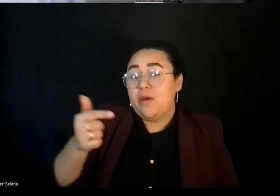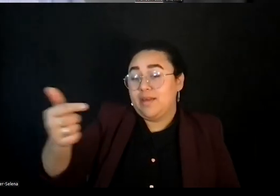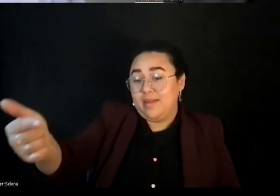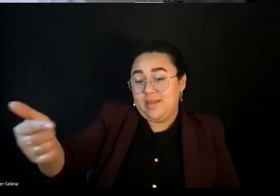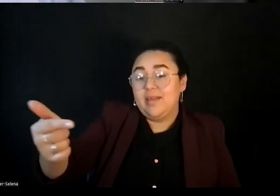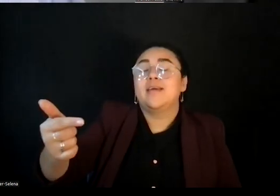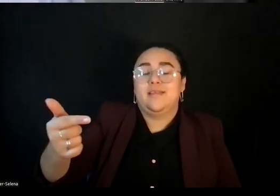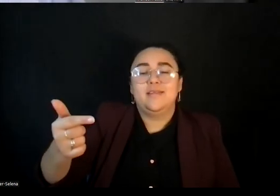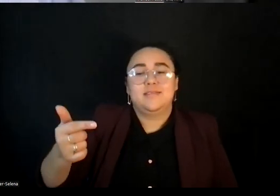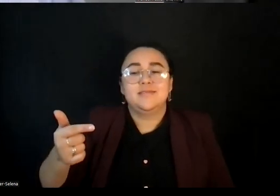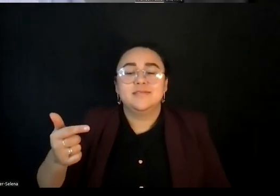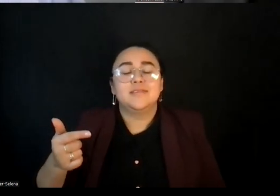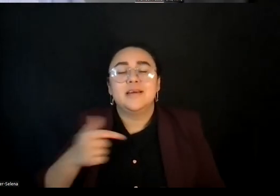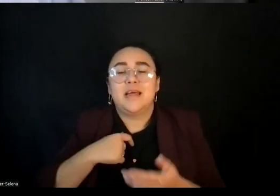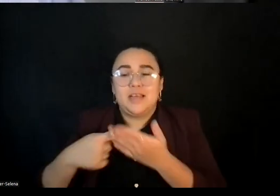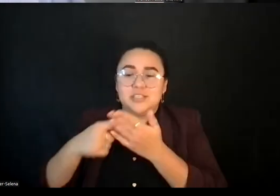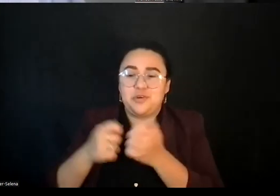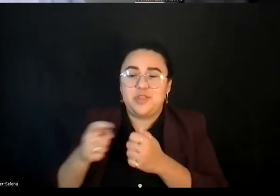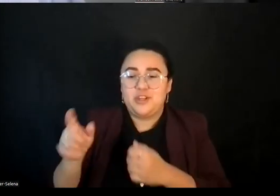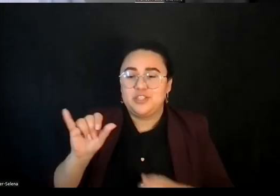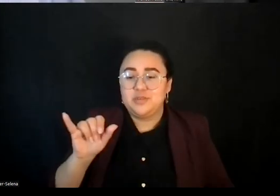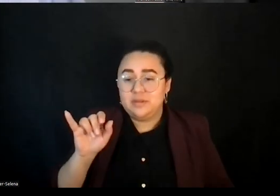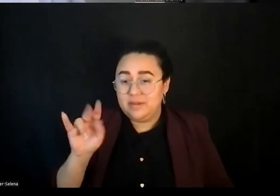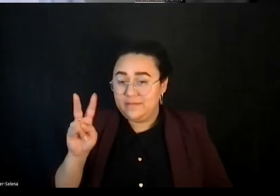Victoria, do you want to jump in? Thank you so much. Yes.